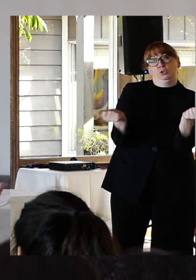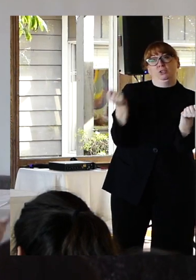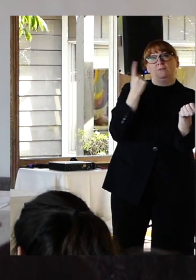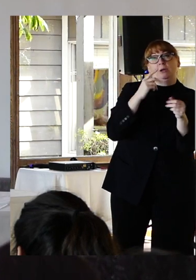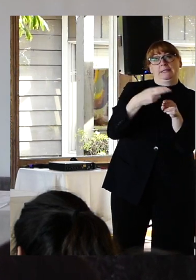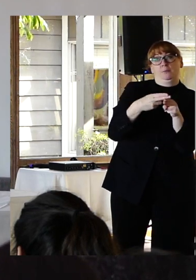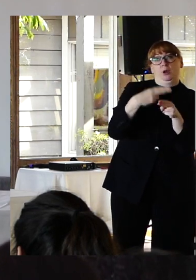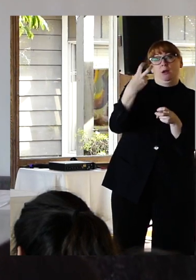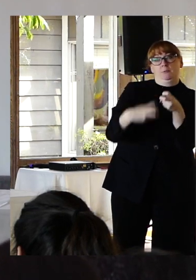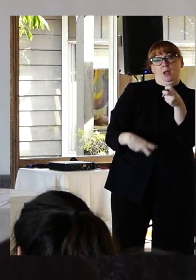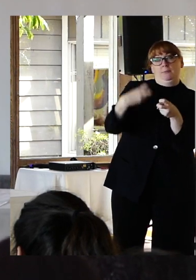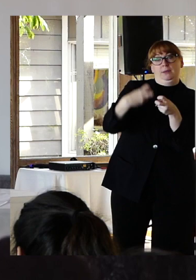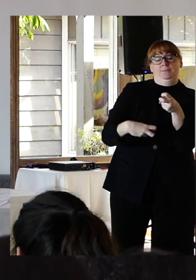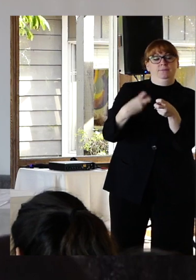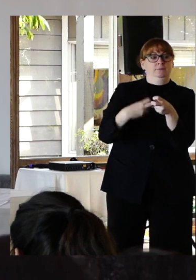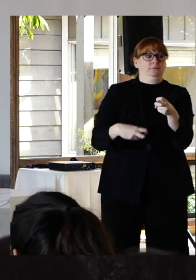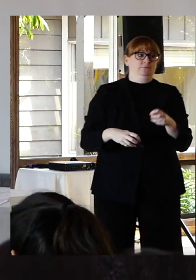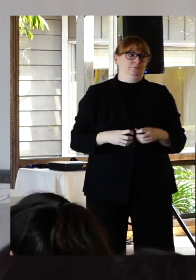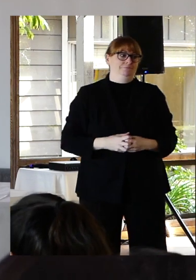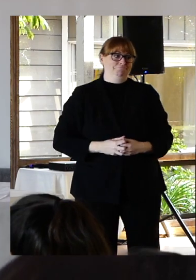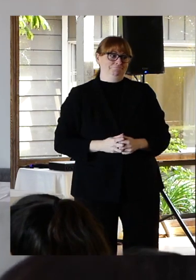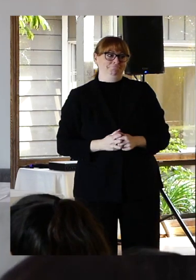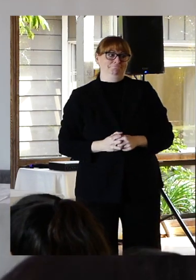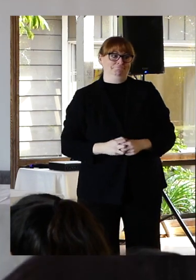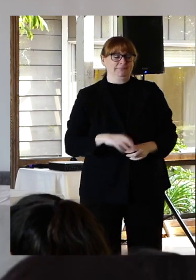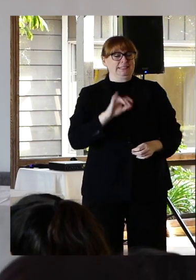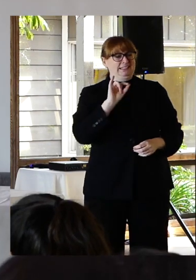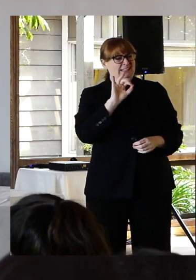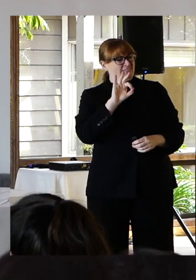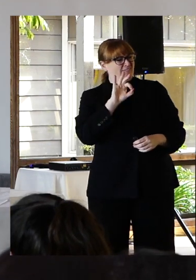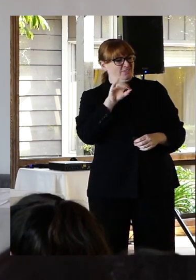Let's talk about the fact that if you are facing the reality of your mental